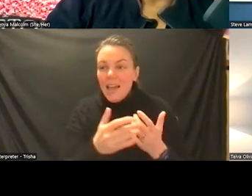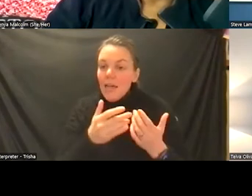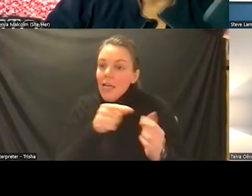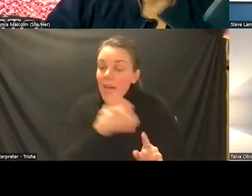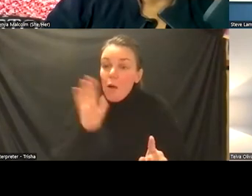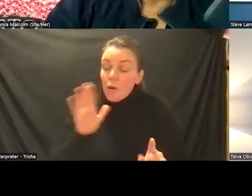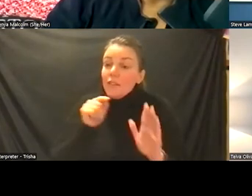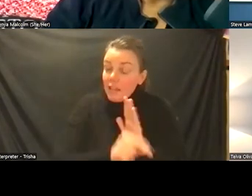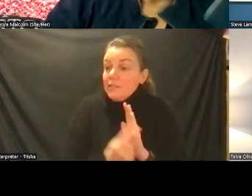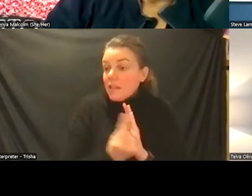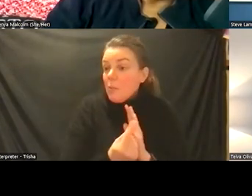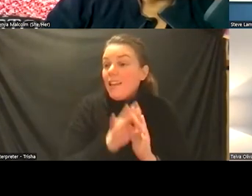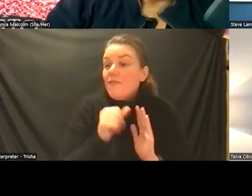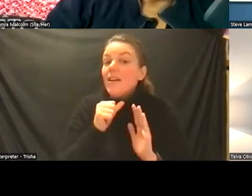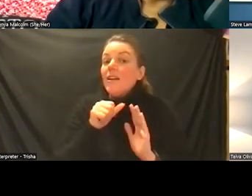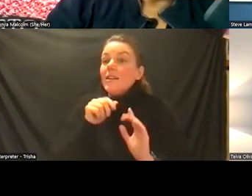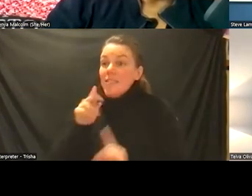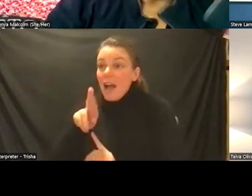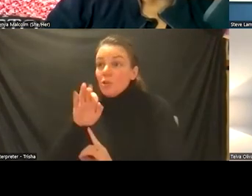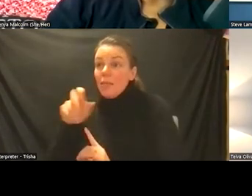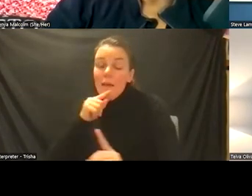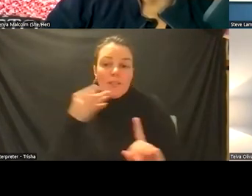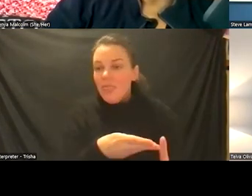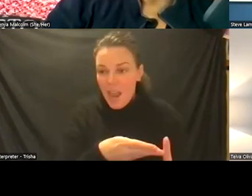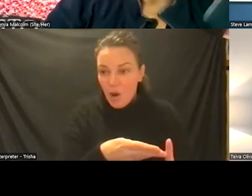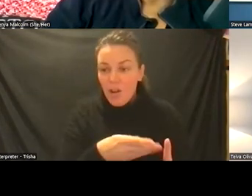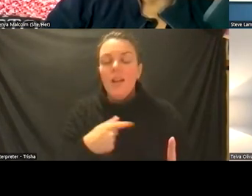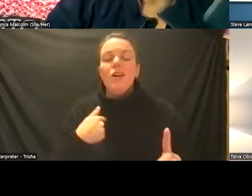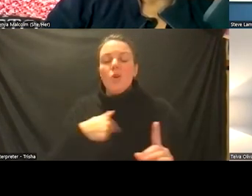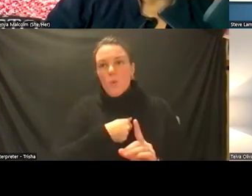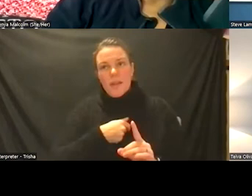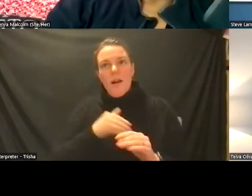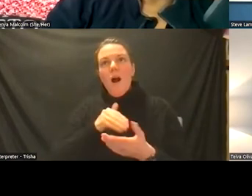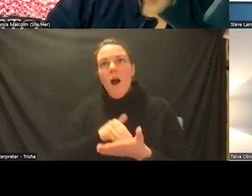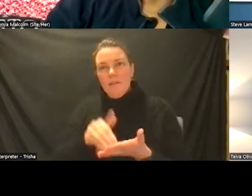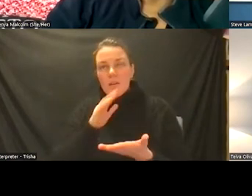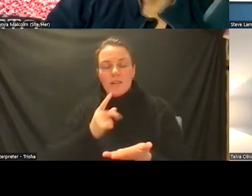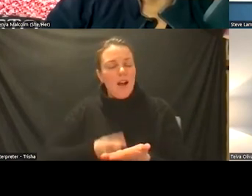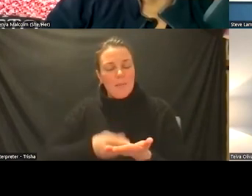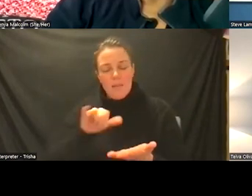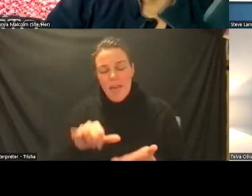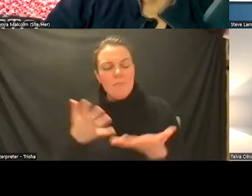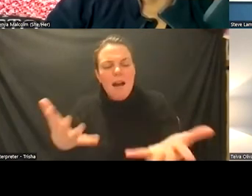not had his care and we often would talk about this um what's it take to work in these settings